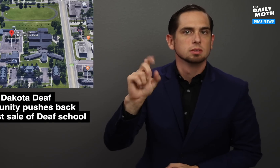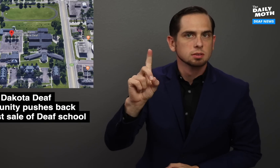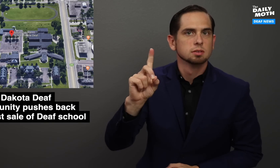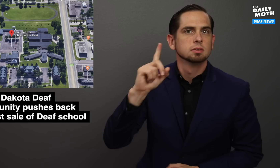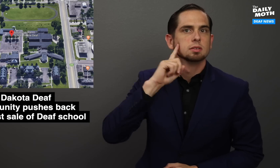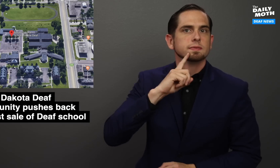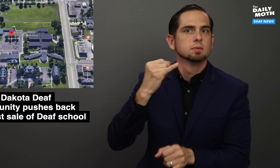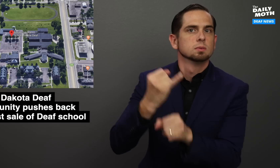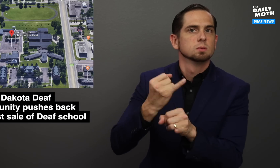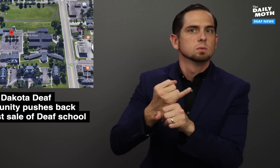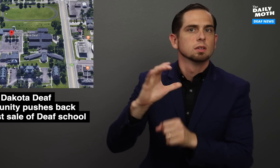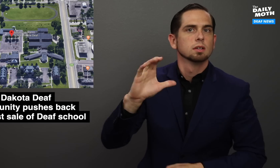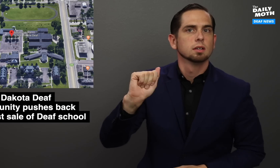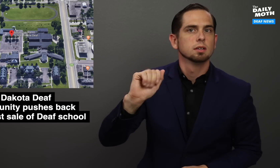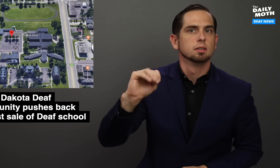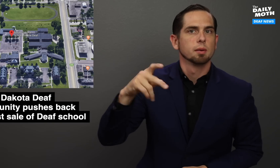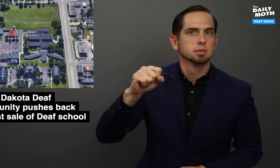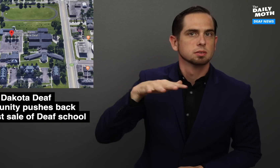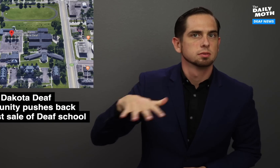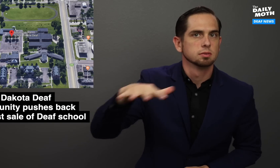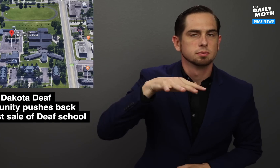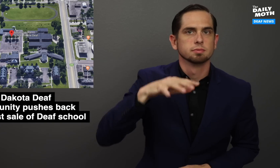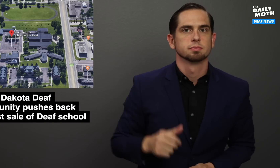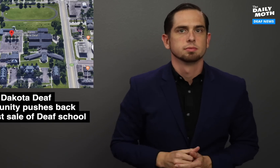of the SD School for the Deaf campus.